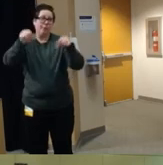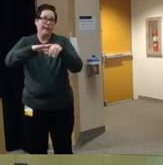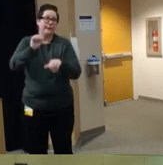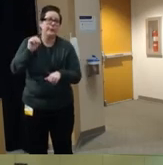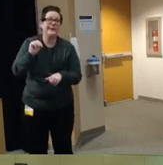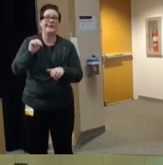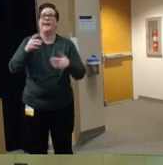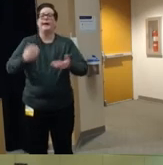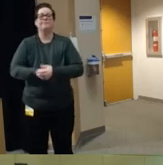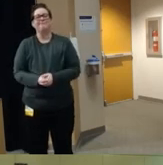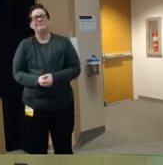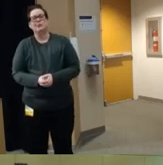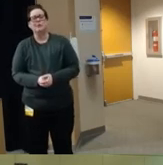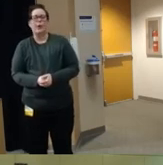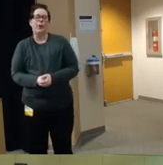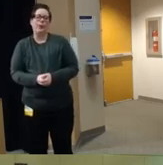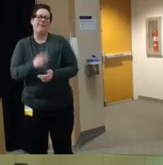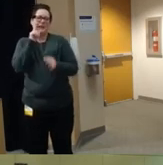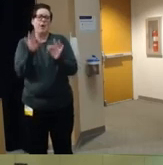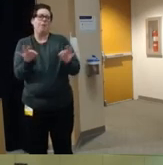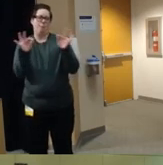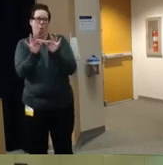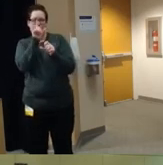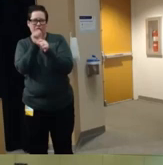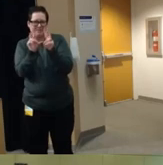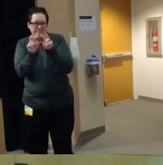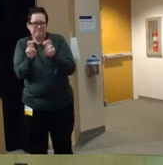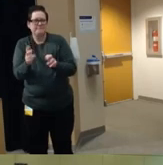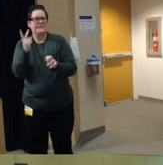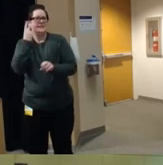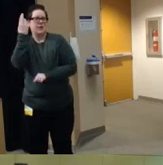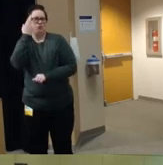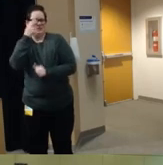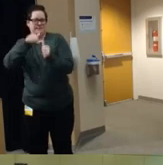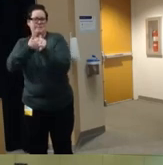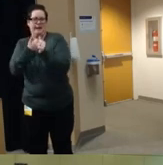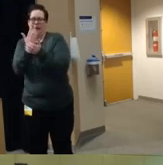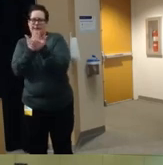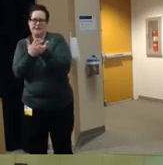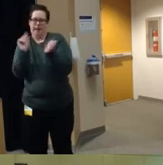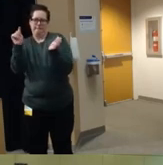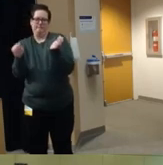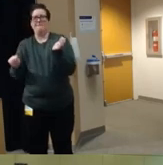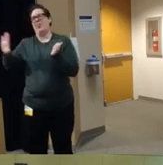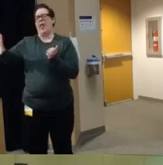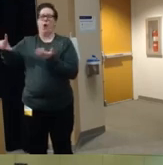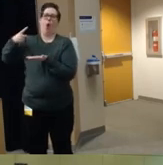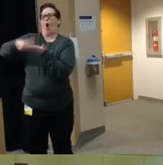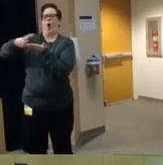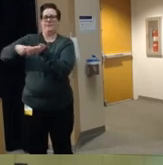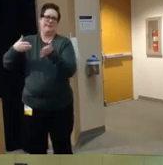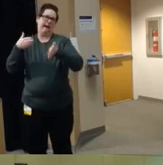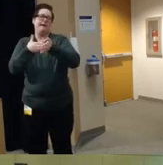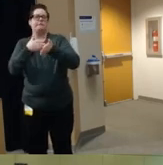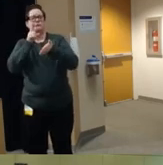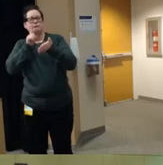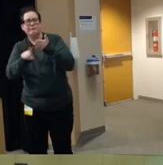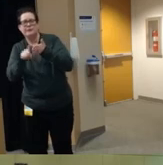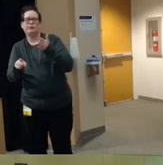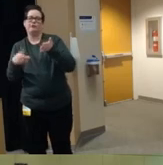it's important to kind of just um deconstruct um some of the kind of uh talking points that that